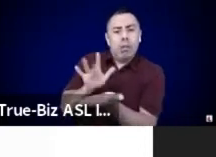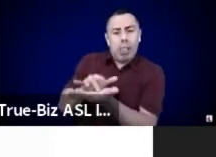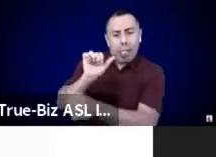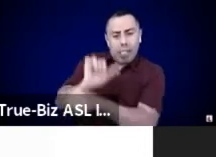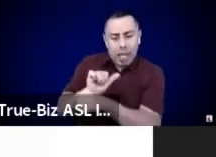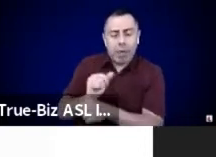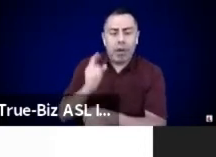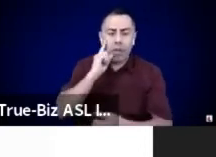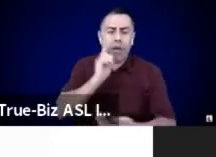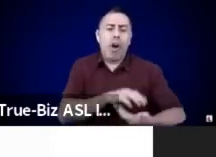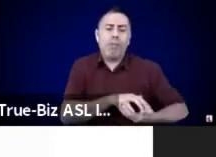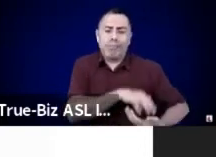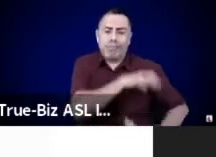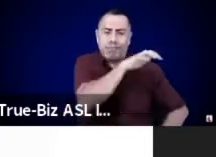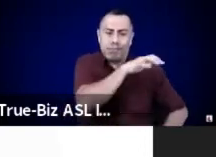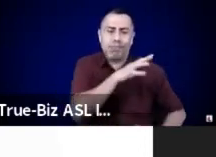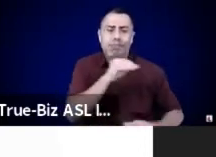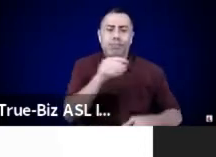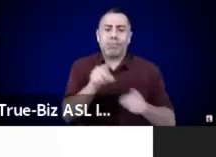Come to your river